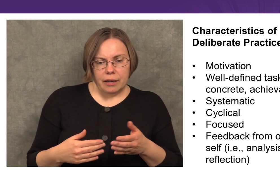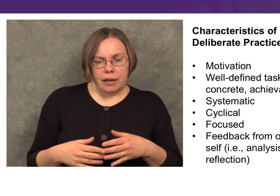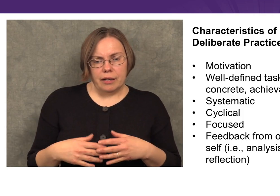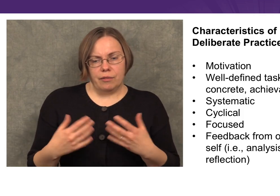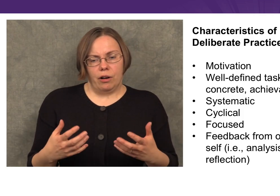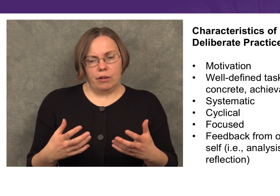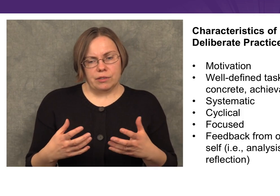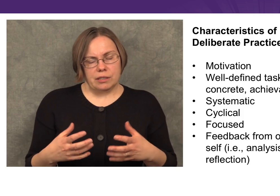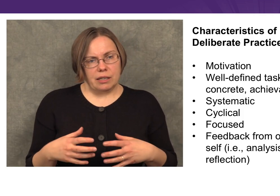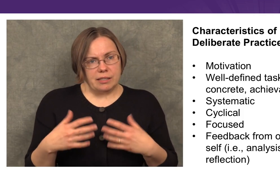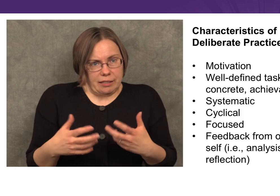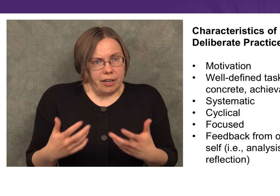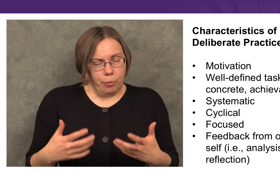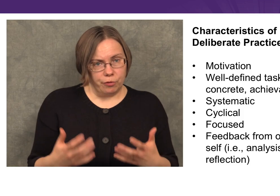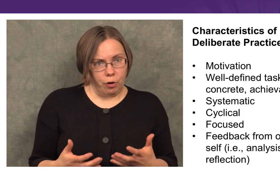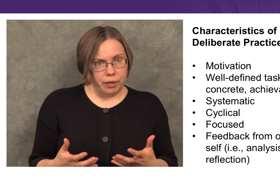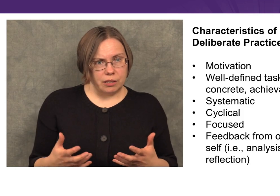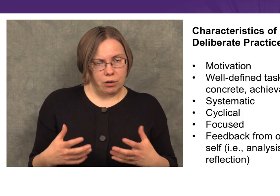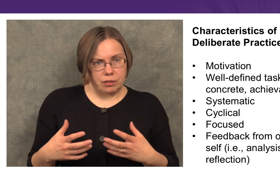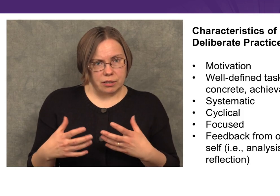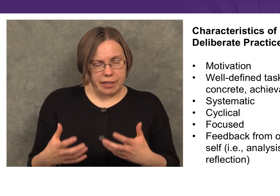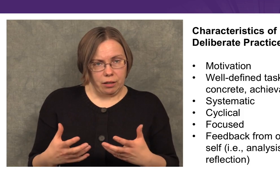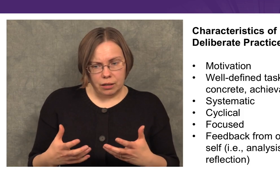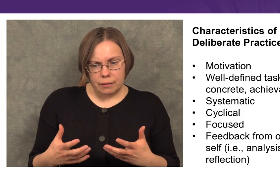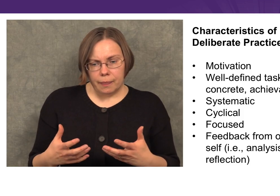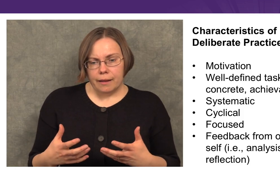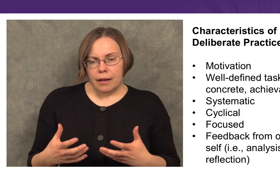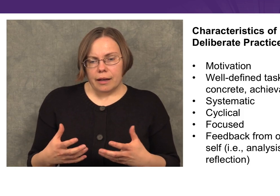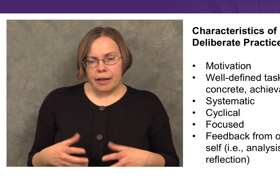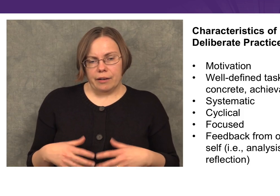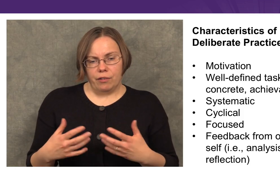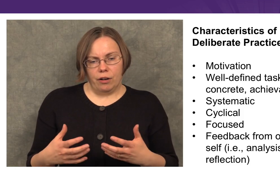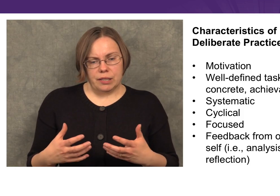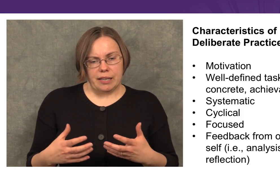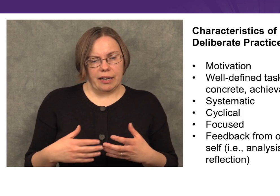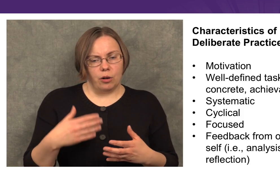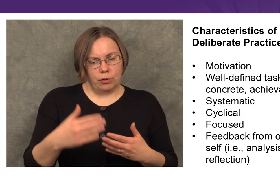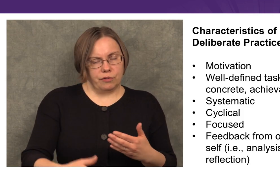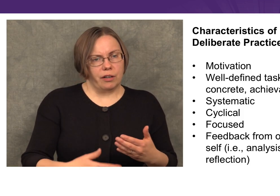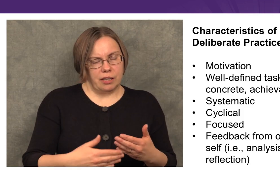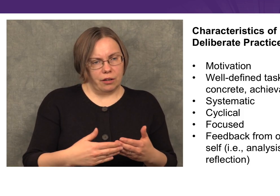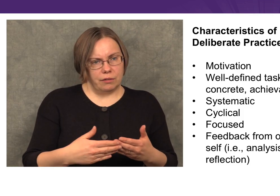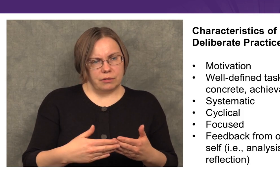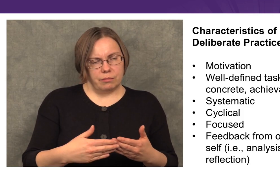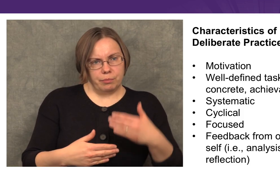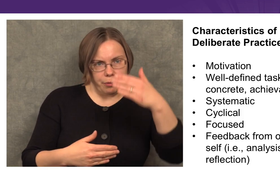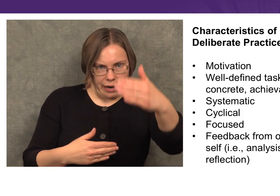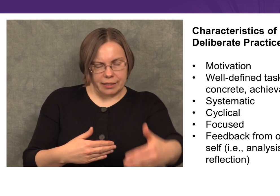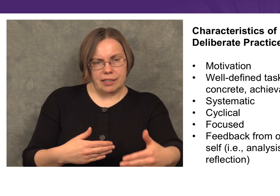It involves assessing our performance, our skill; it involves setting goals for ourselves,